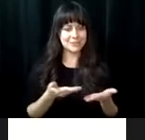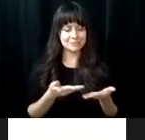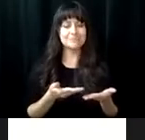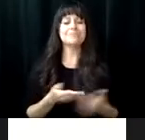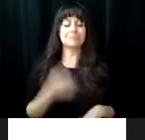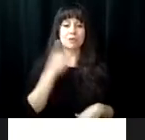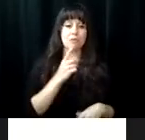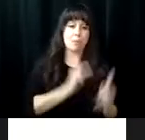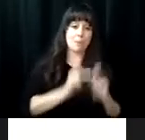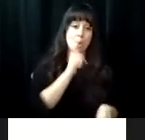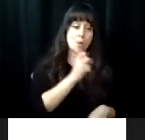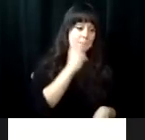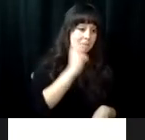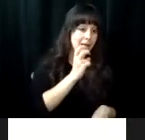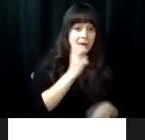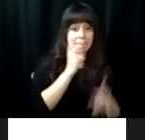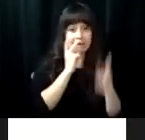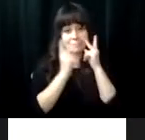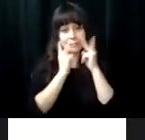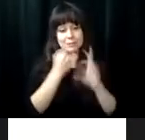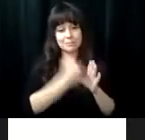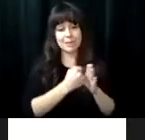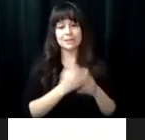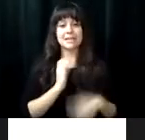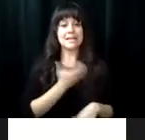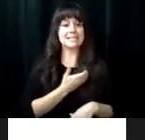s who would love to show you the numerous